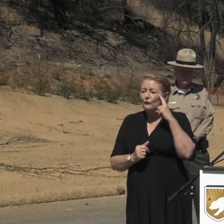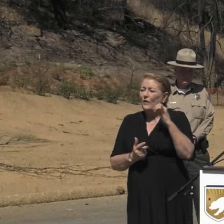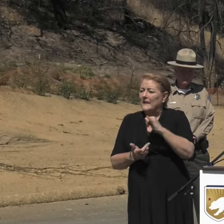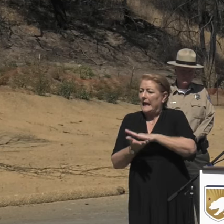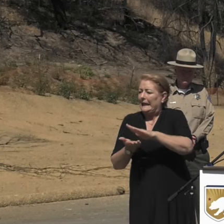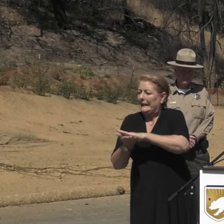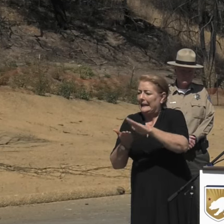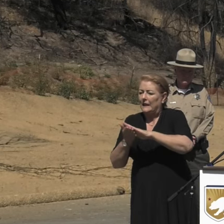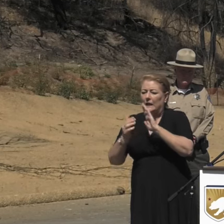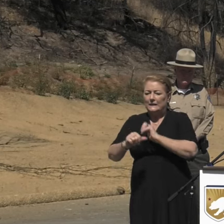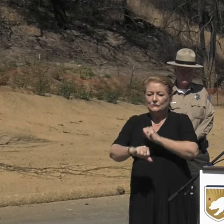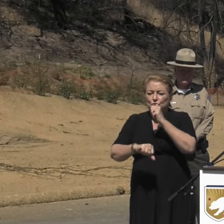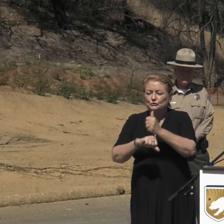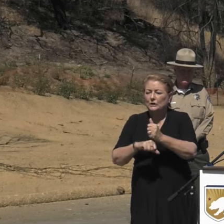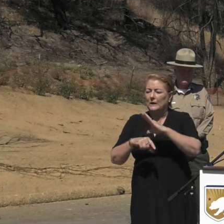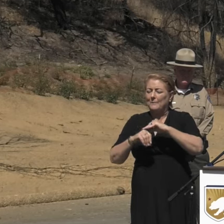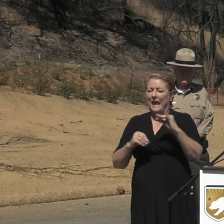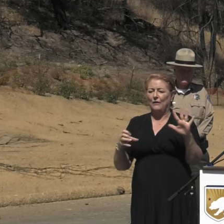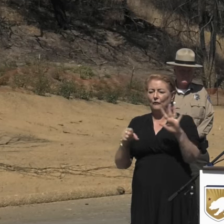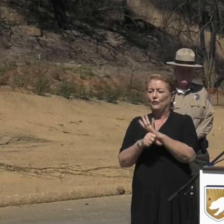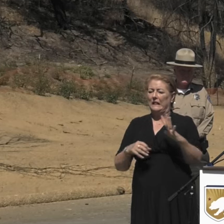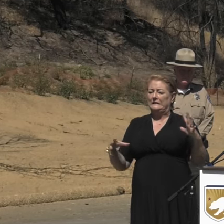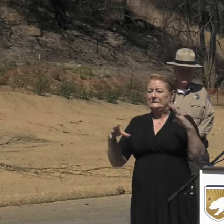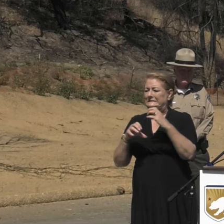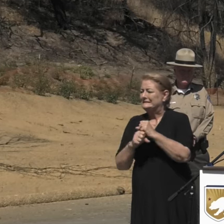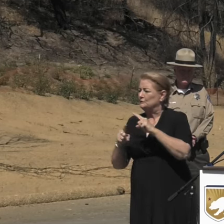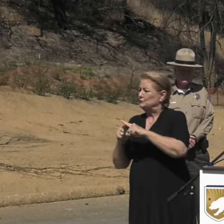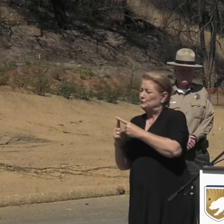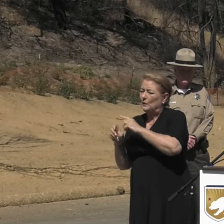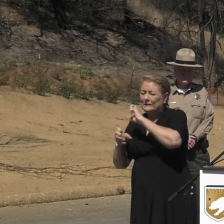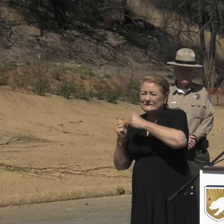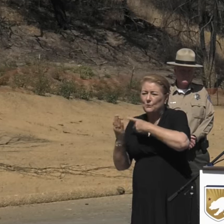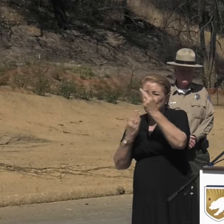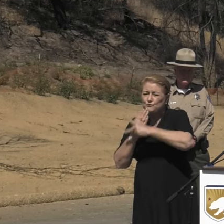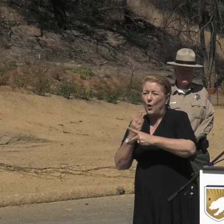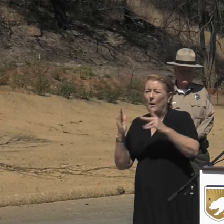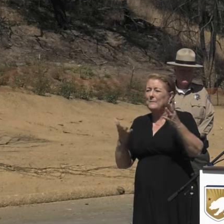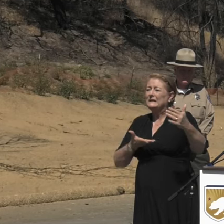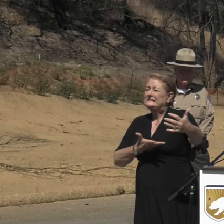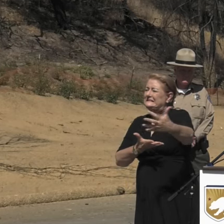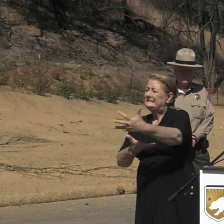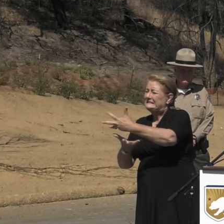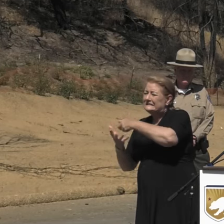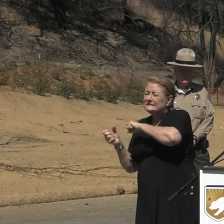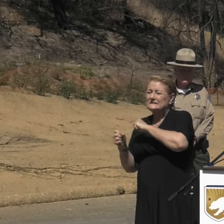established this consolidated debris removal program, and move as quickly and safely as possible,